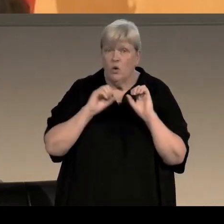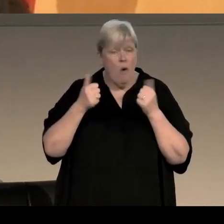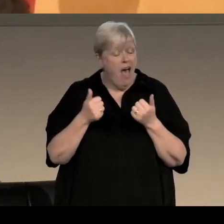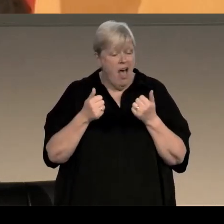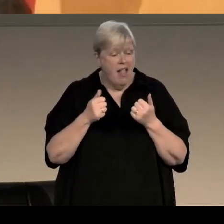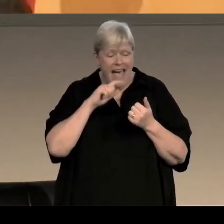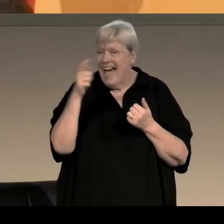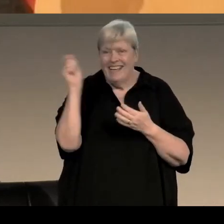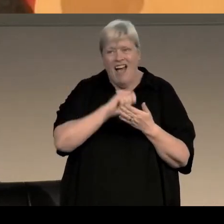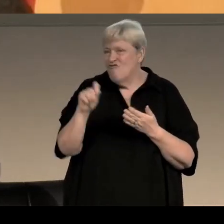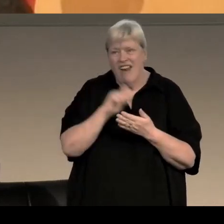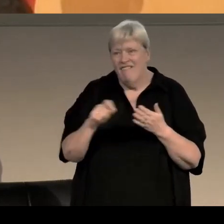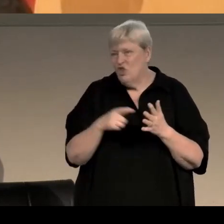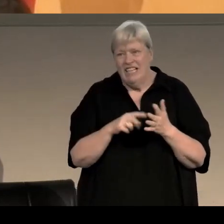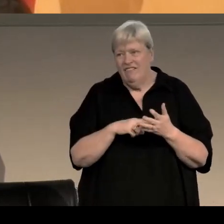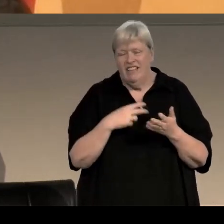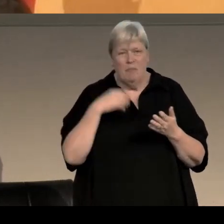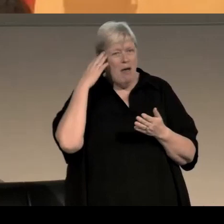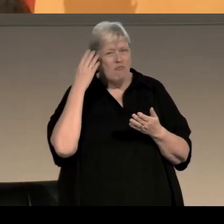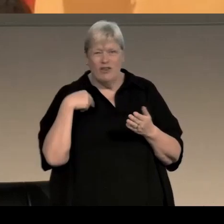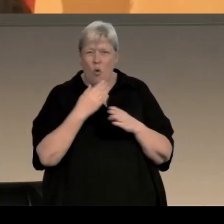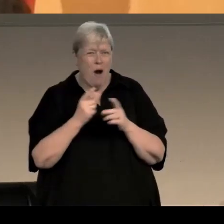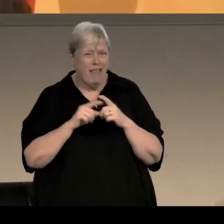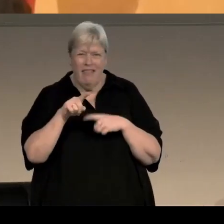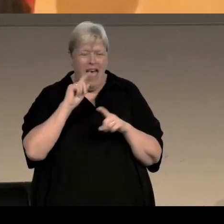I can't write television scripts, my brain doesn't work in that way, I don't see